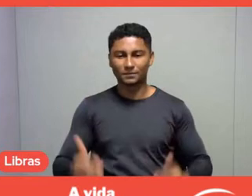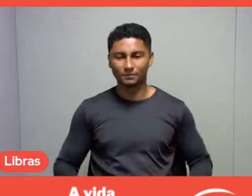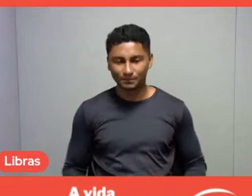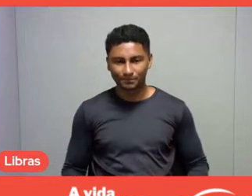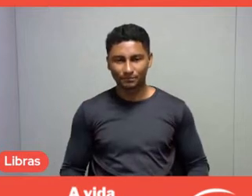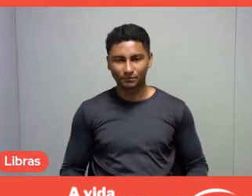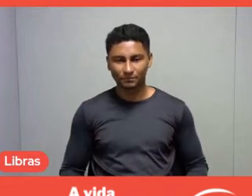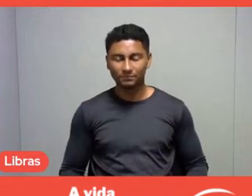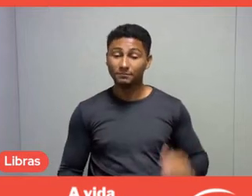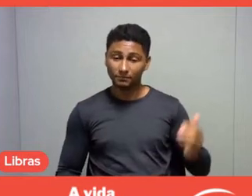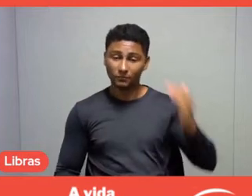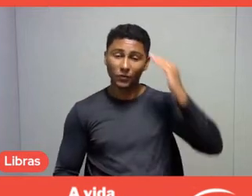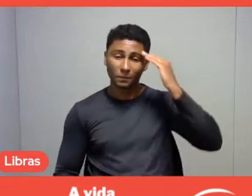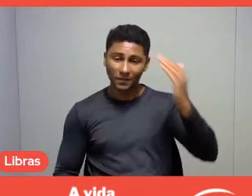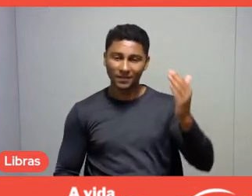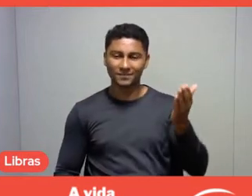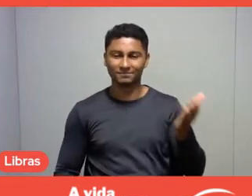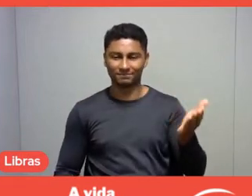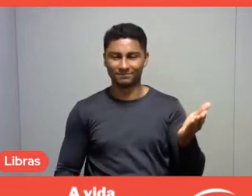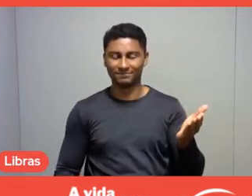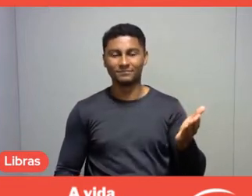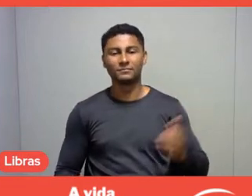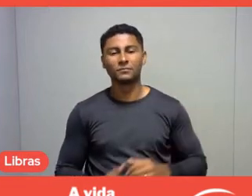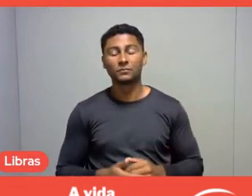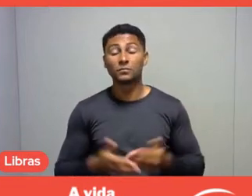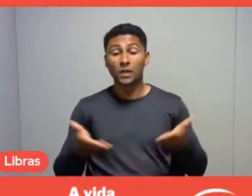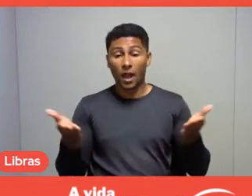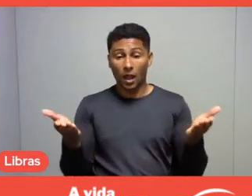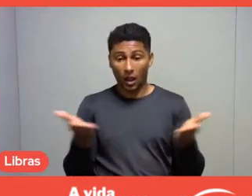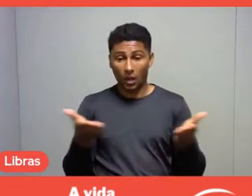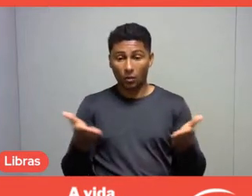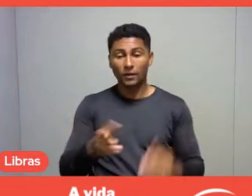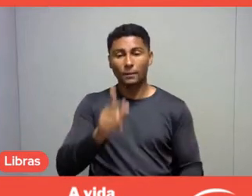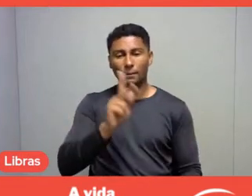Thank you, teacher! Now let's listen to Professor Samuel